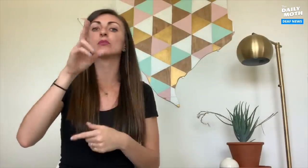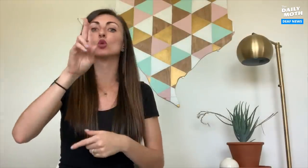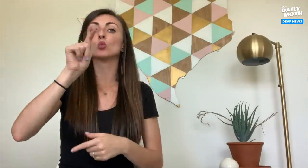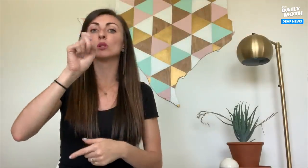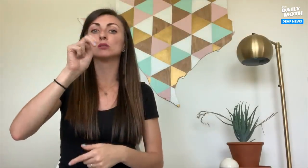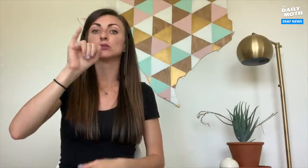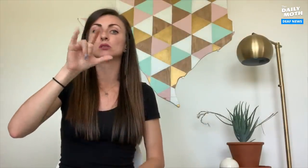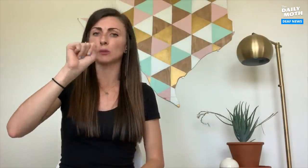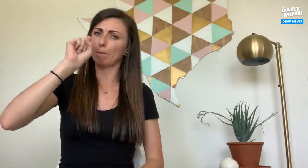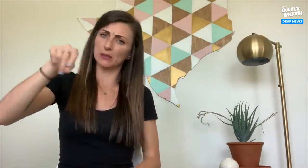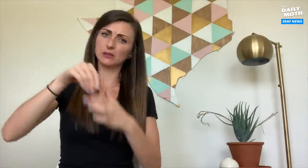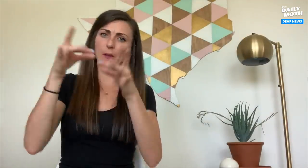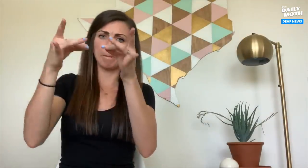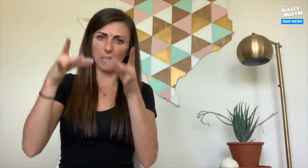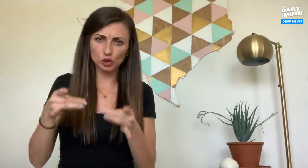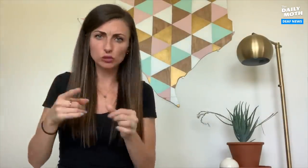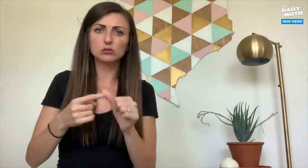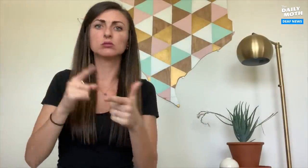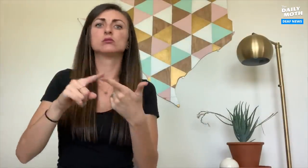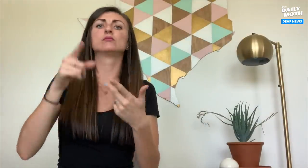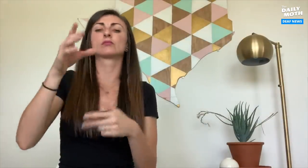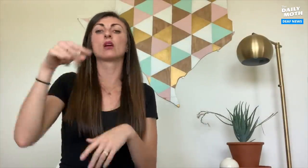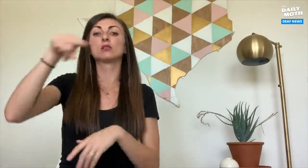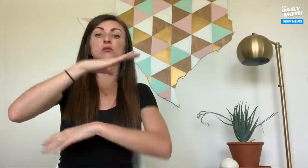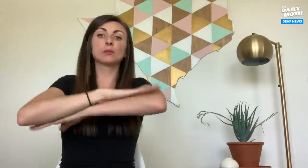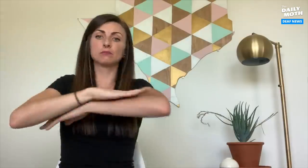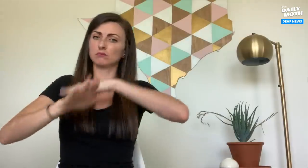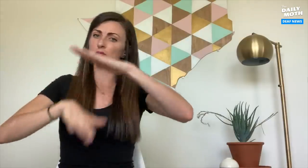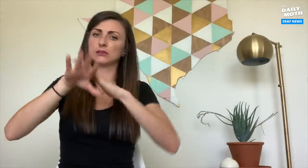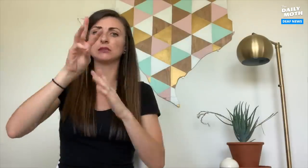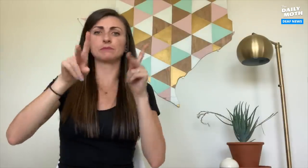Utensils must be packaged and each table may seat only up